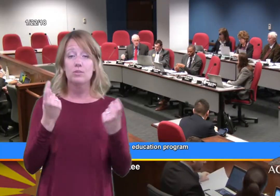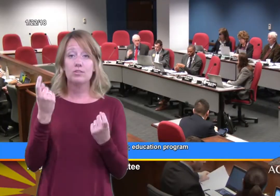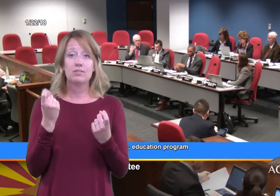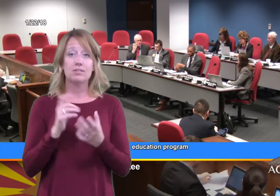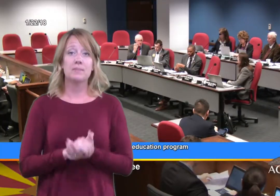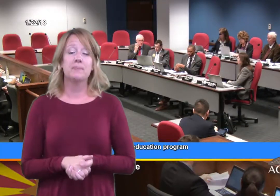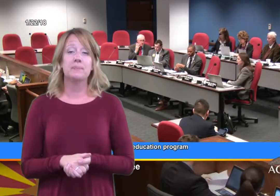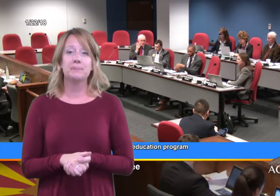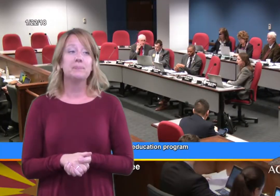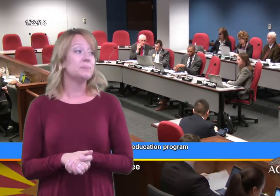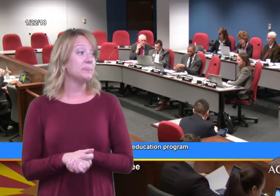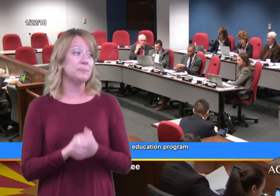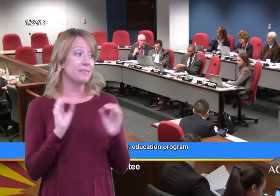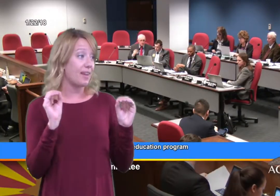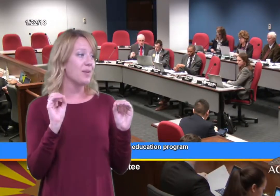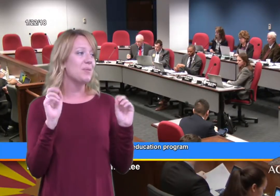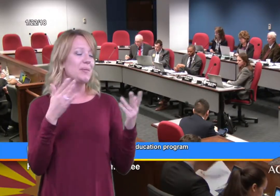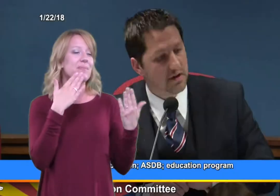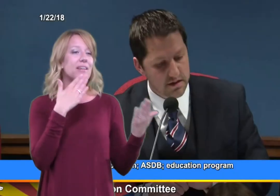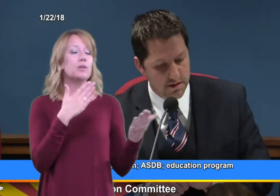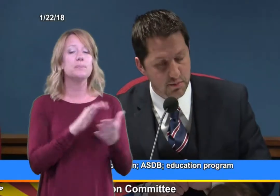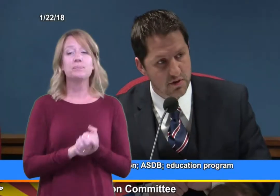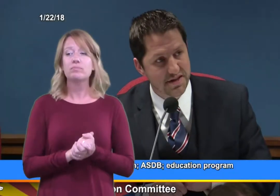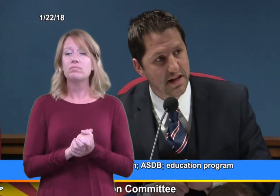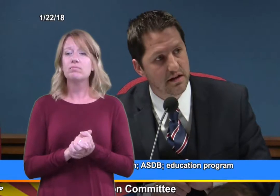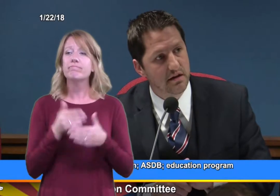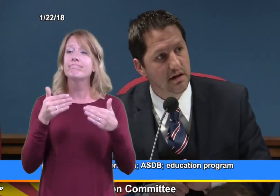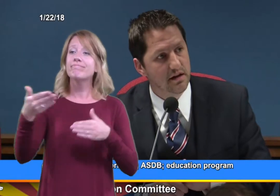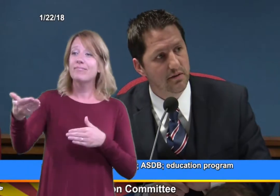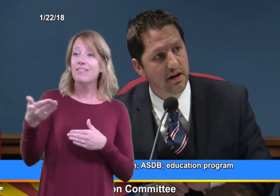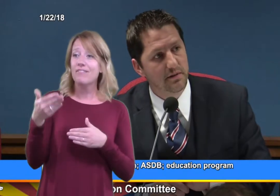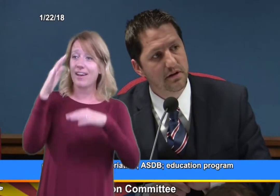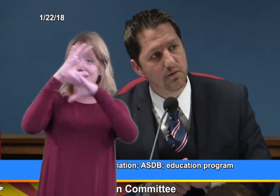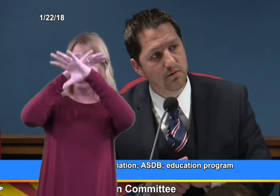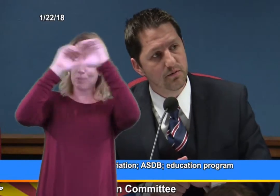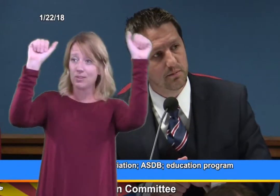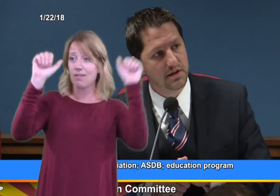Okay, thank you. First up, I'd like to invite Superintendent Annette Reichman from the